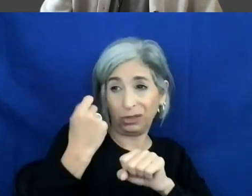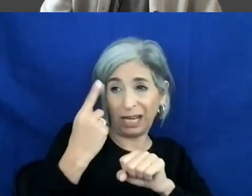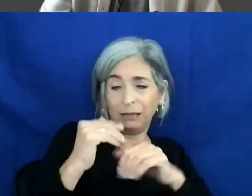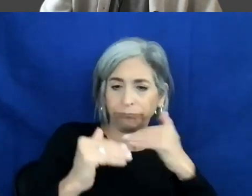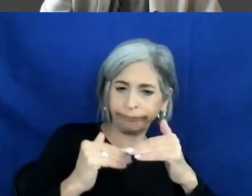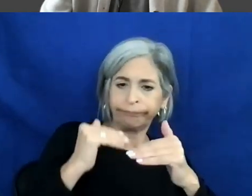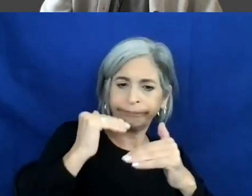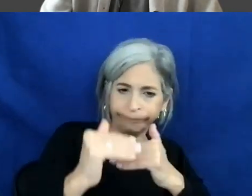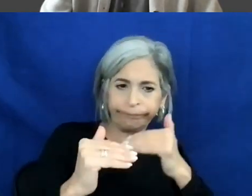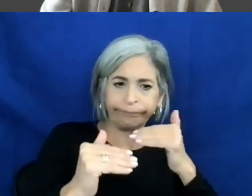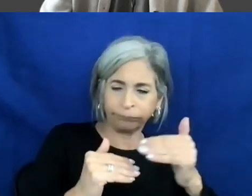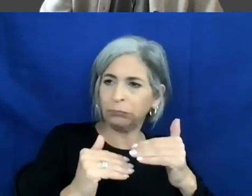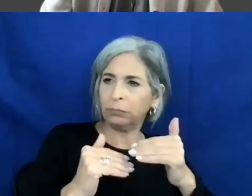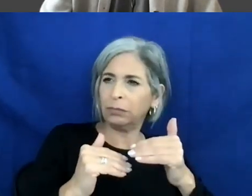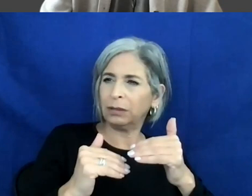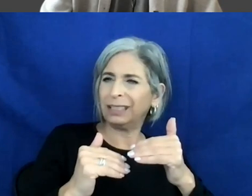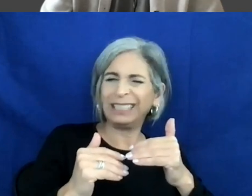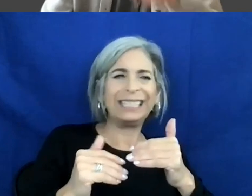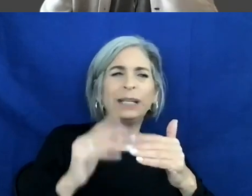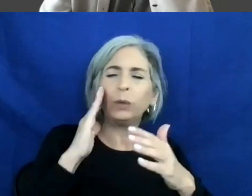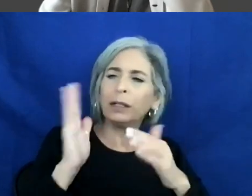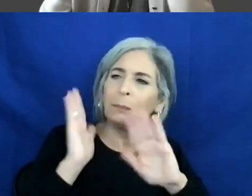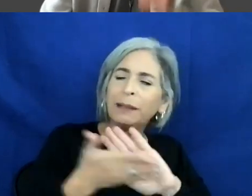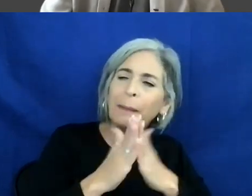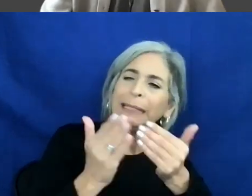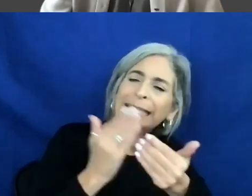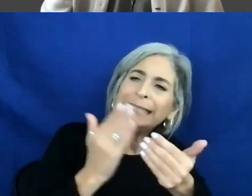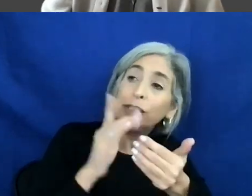process. It will be incremental; it will be easy. It is in your control. It is not hard.